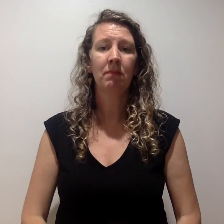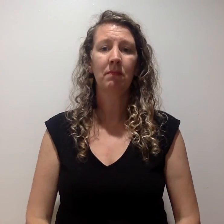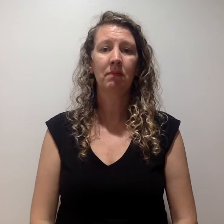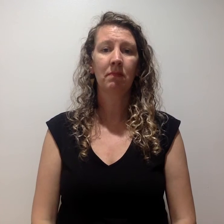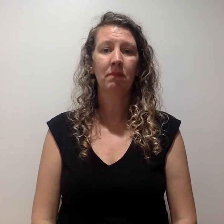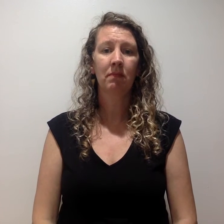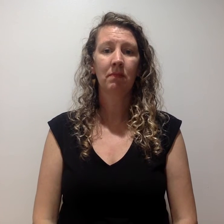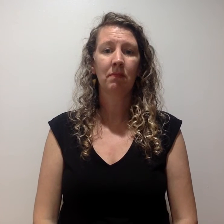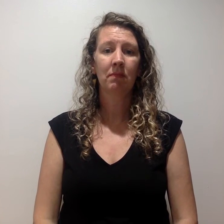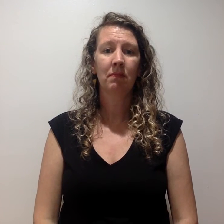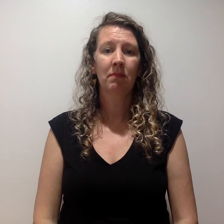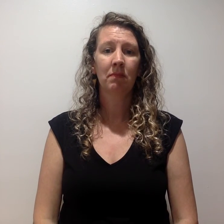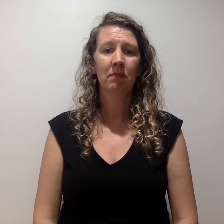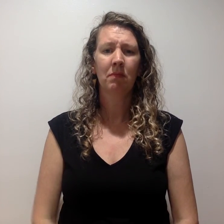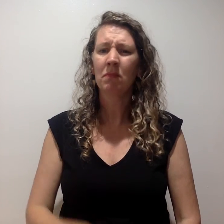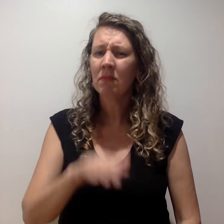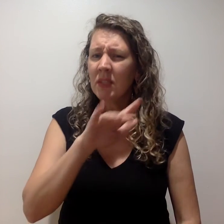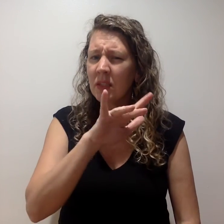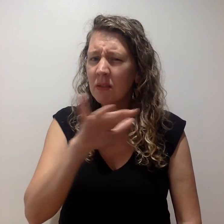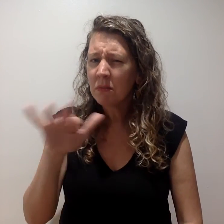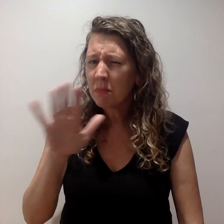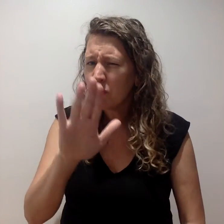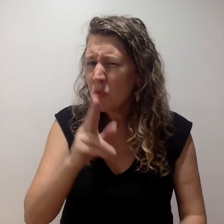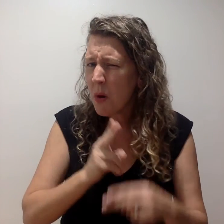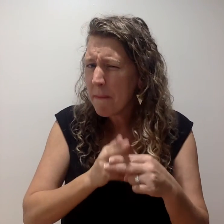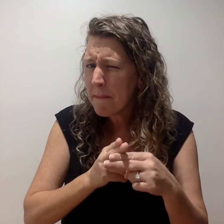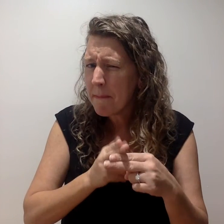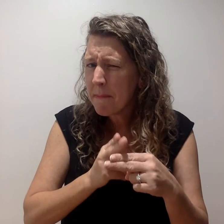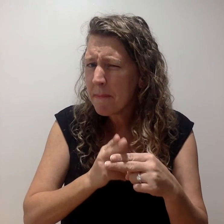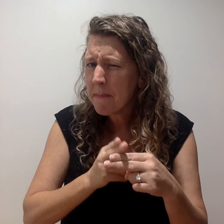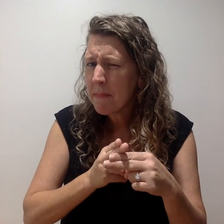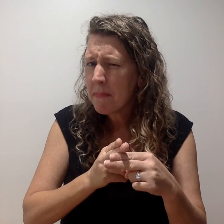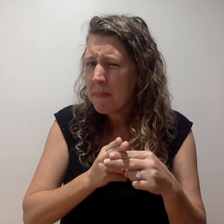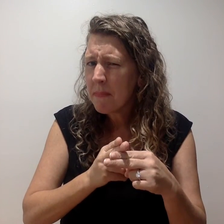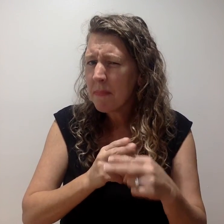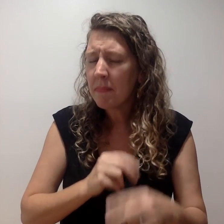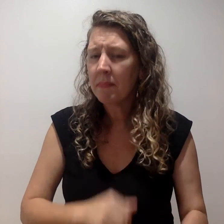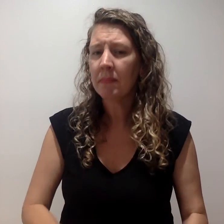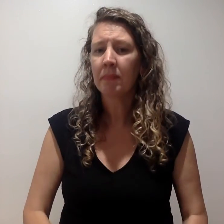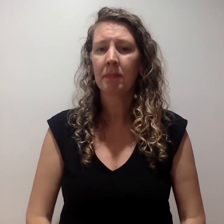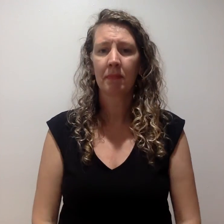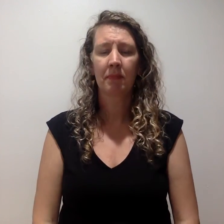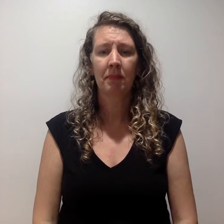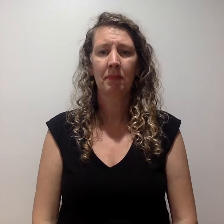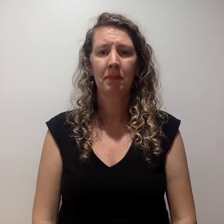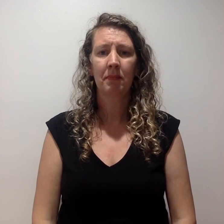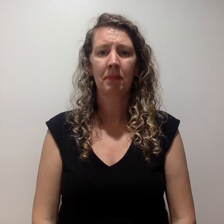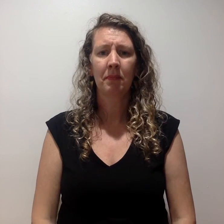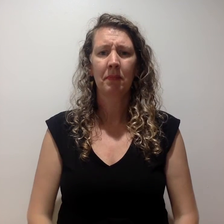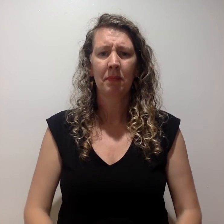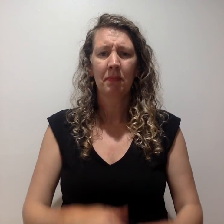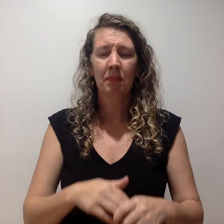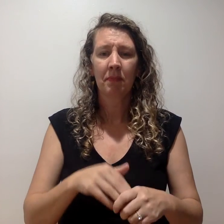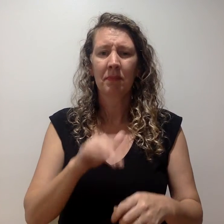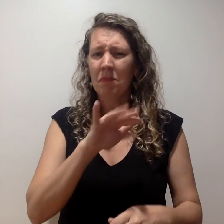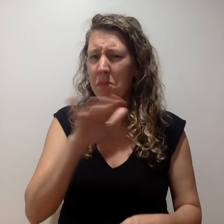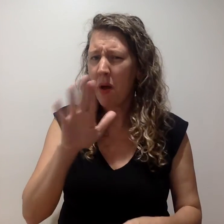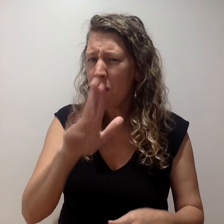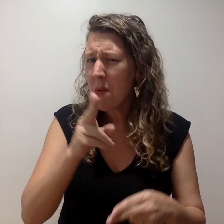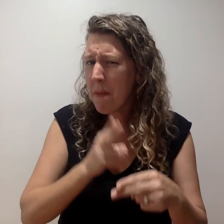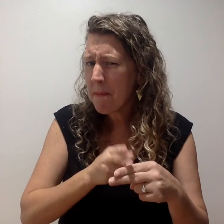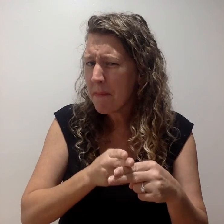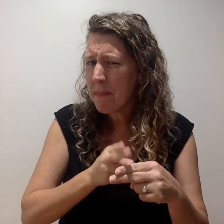HOW DO YOU SPELL YOUR NAME?